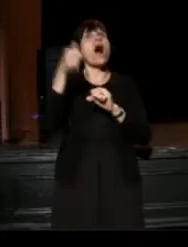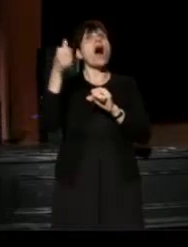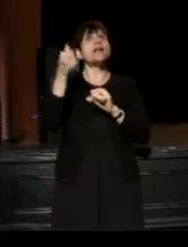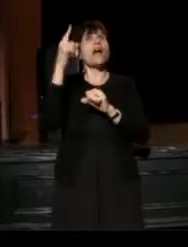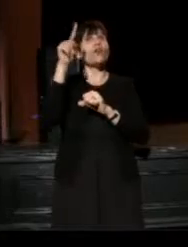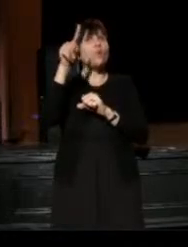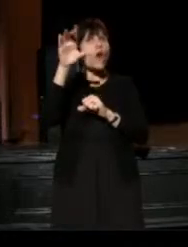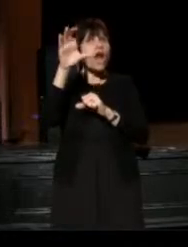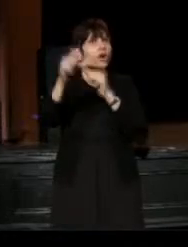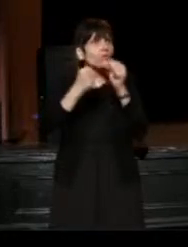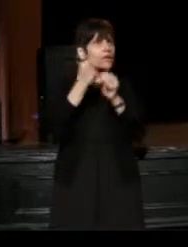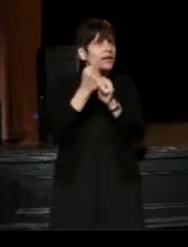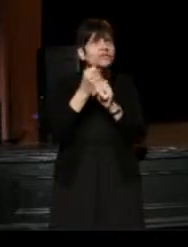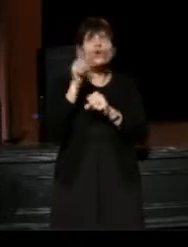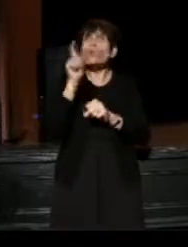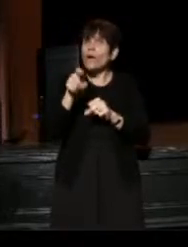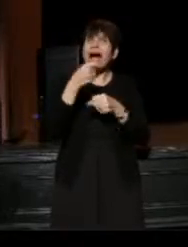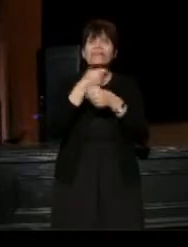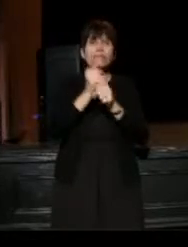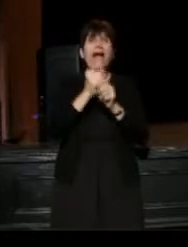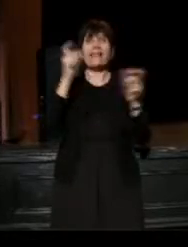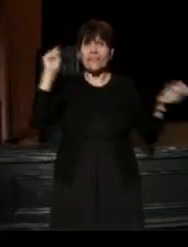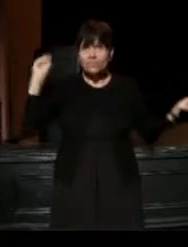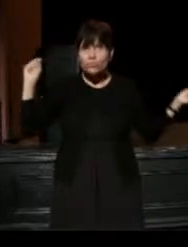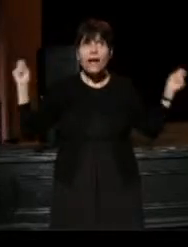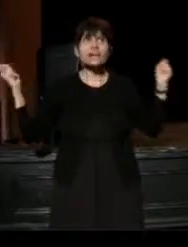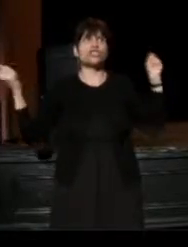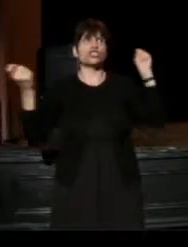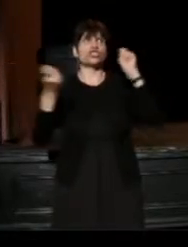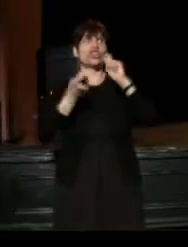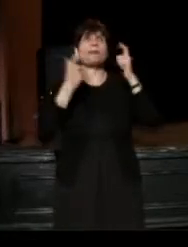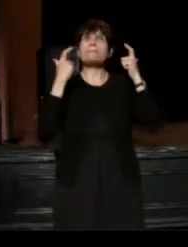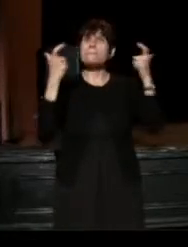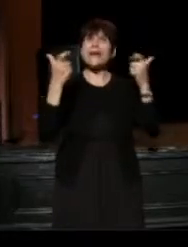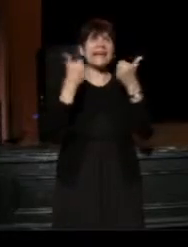we have to make this tremendous change, this big game change."